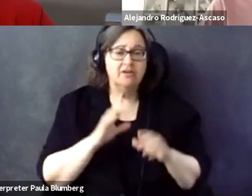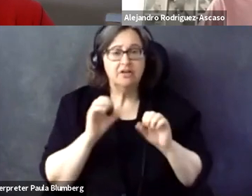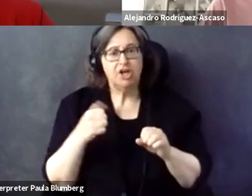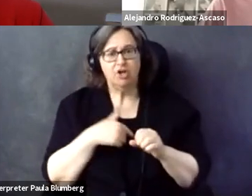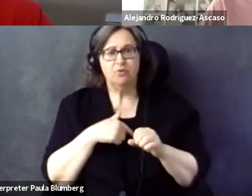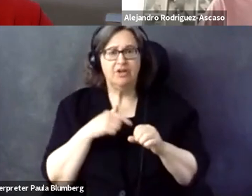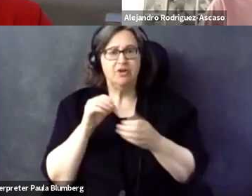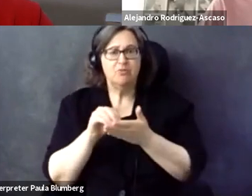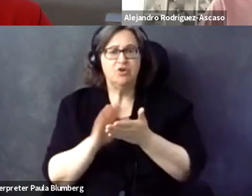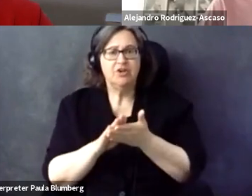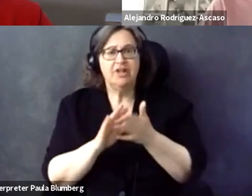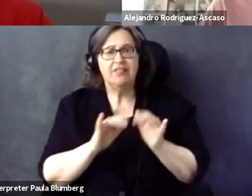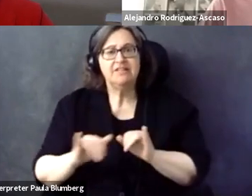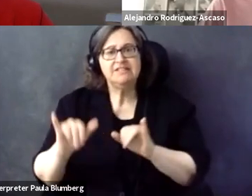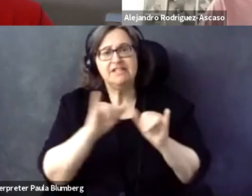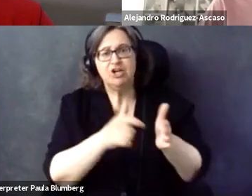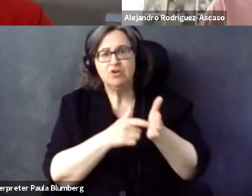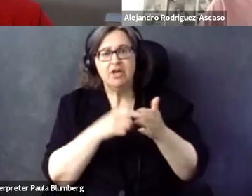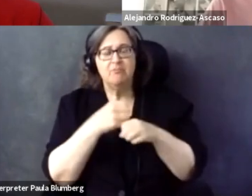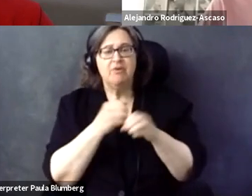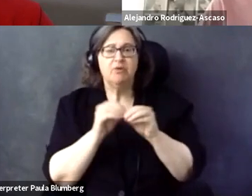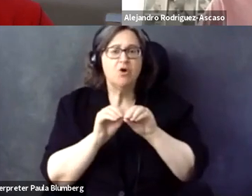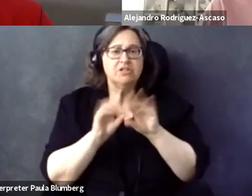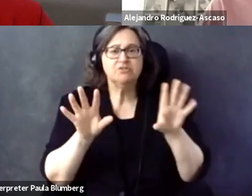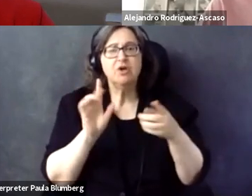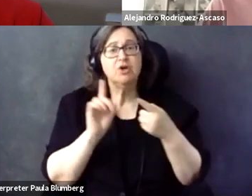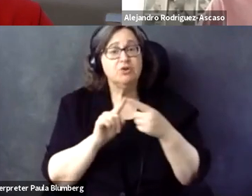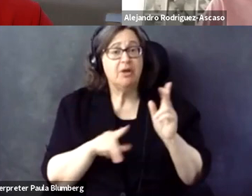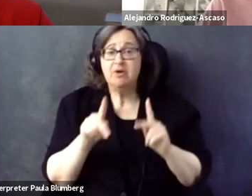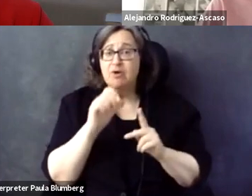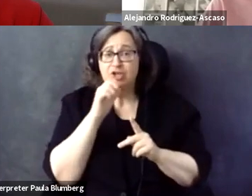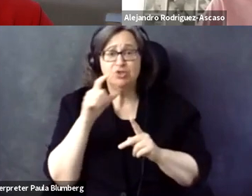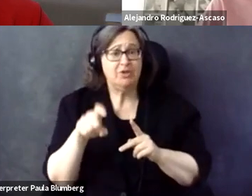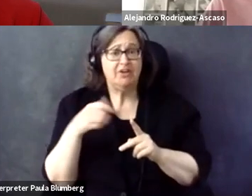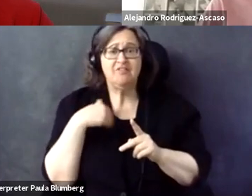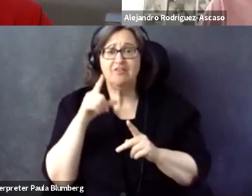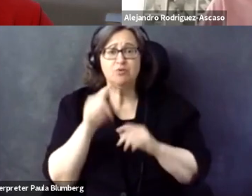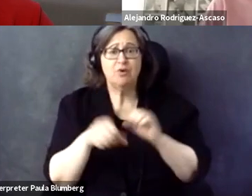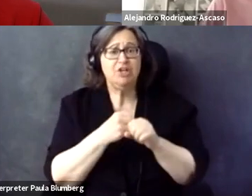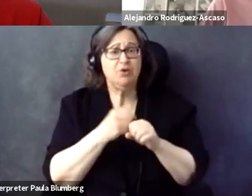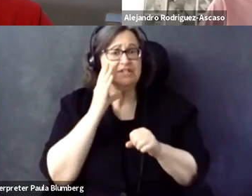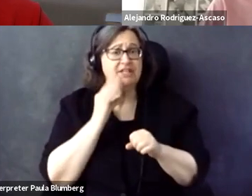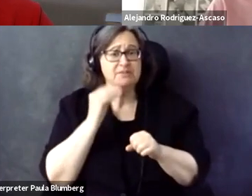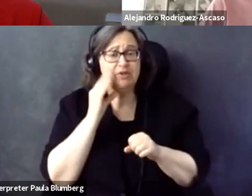evaluators put a comment saying technically it does not mean W oogag and that's fine. Can we encode this in the